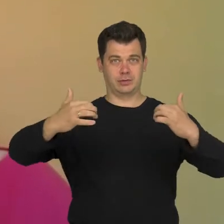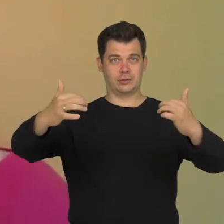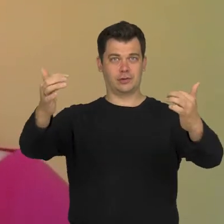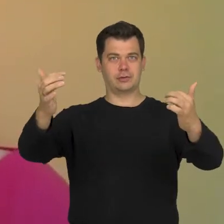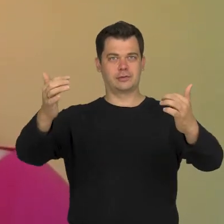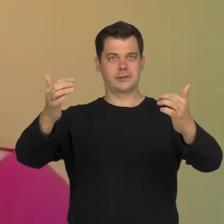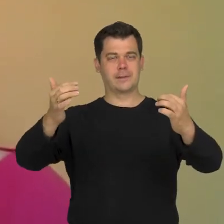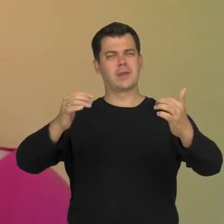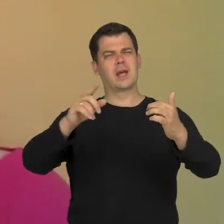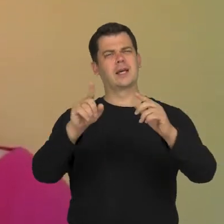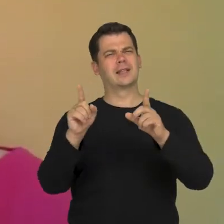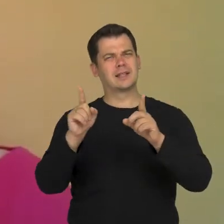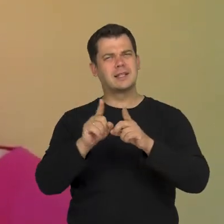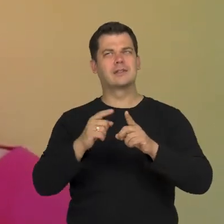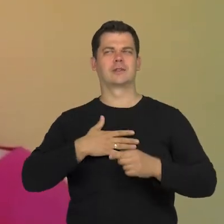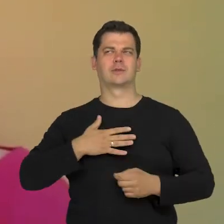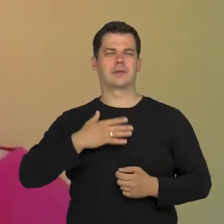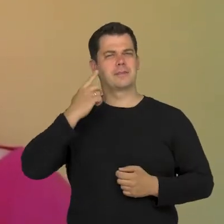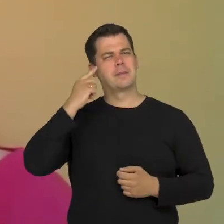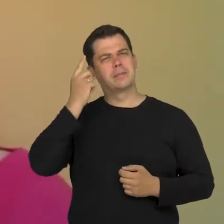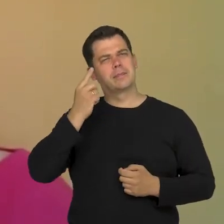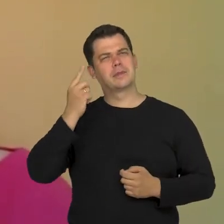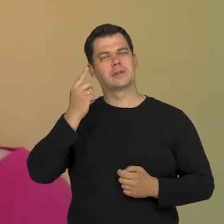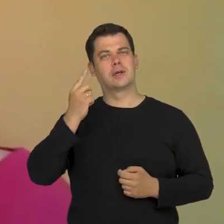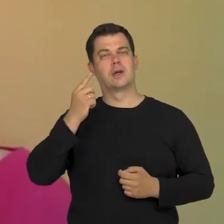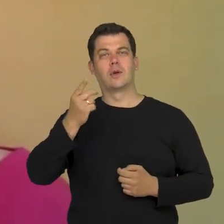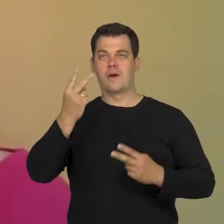For me, it's a reflection on the idea of visibility